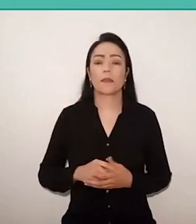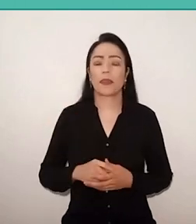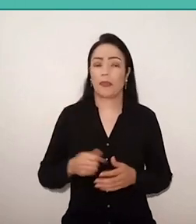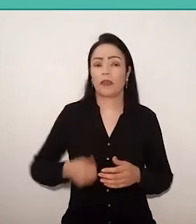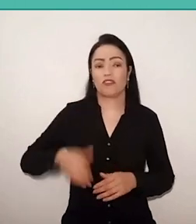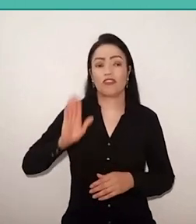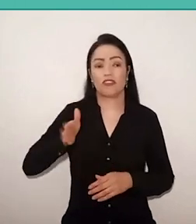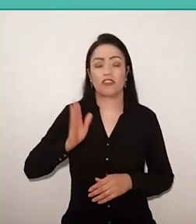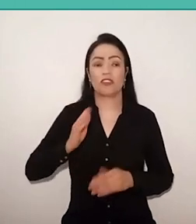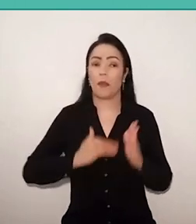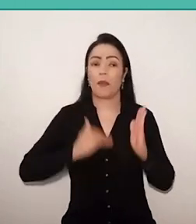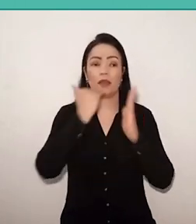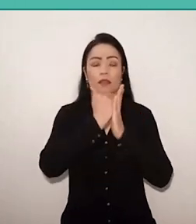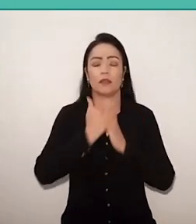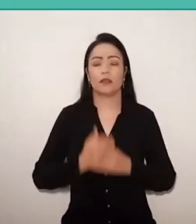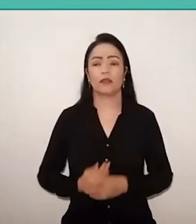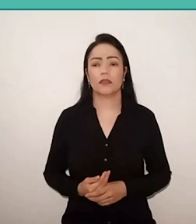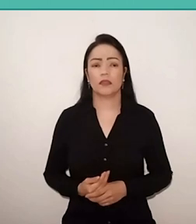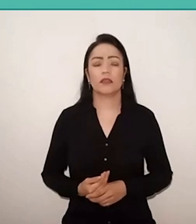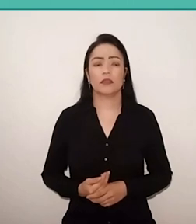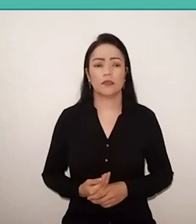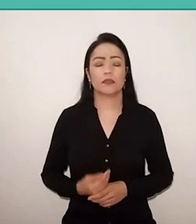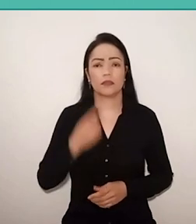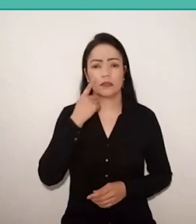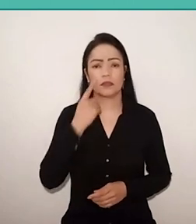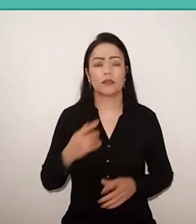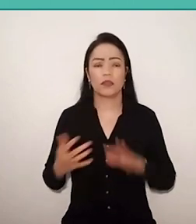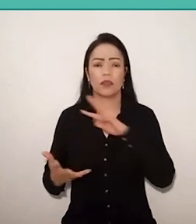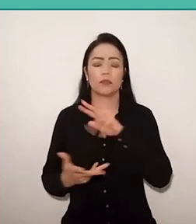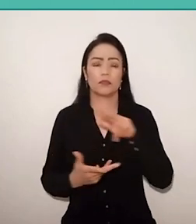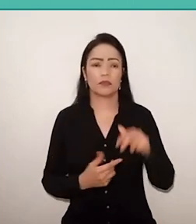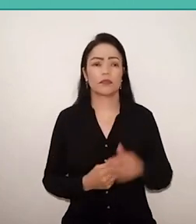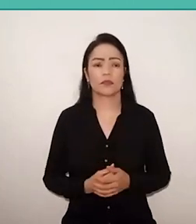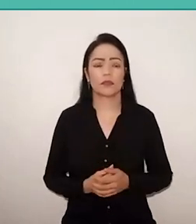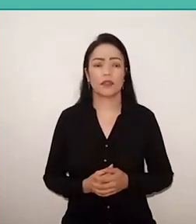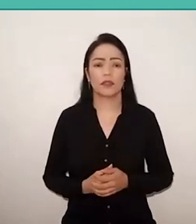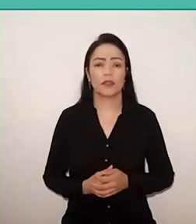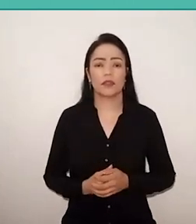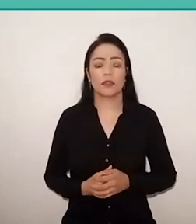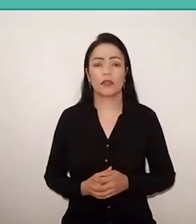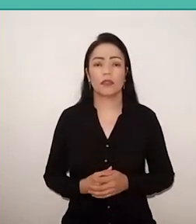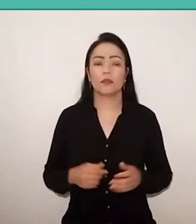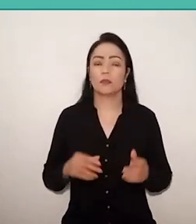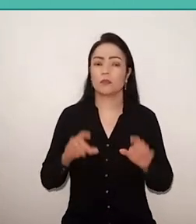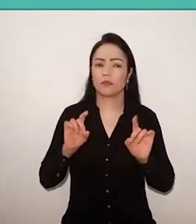the dissemination of the work of the Paulo Freire around the world, especially “Pedagogia do Oprimido”, already 50 years old,